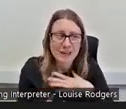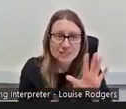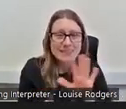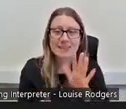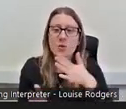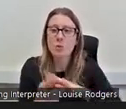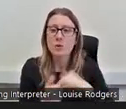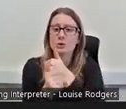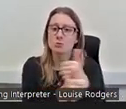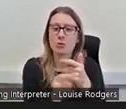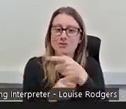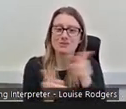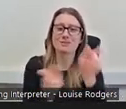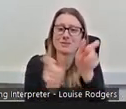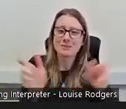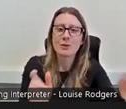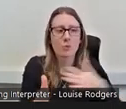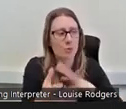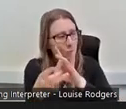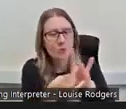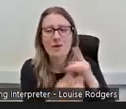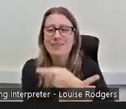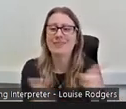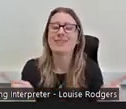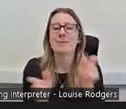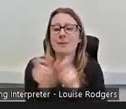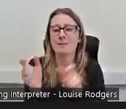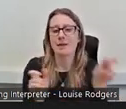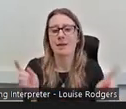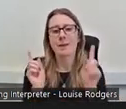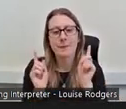we do what we work for people and it's just about being approachable and for people